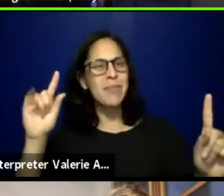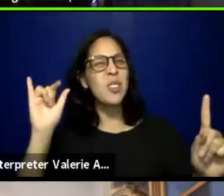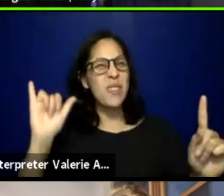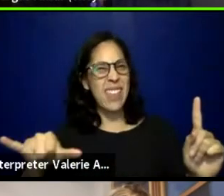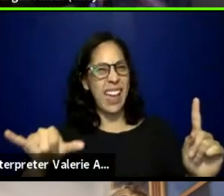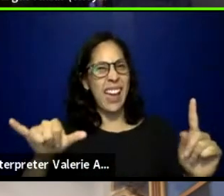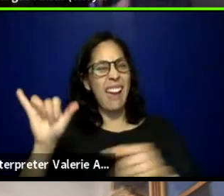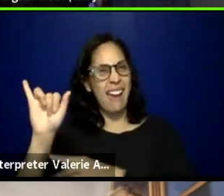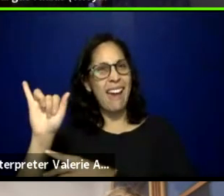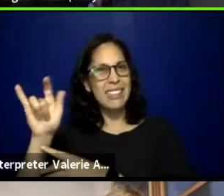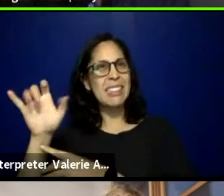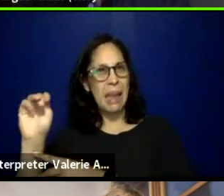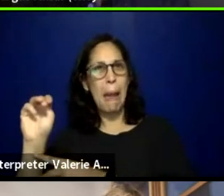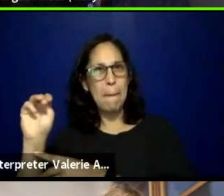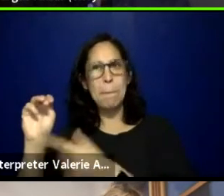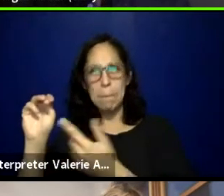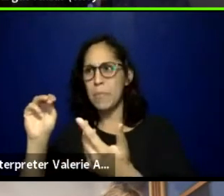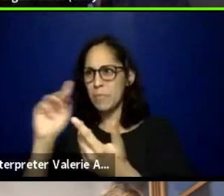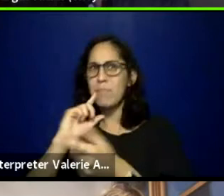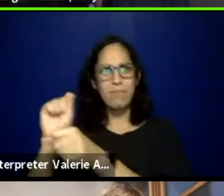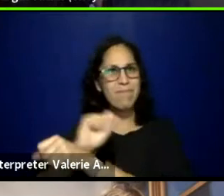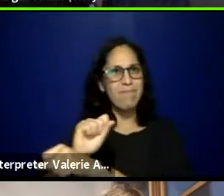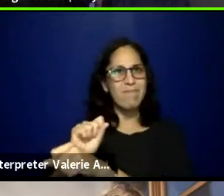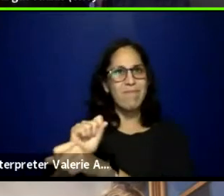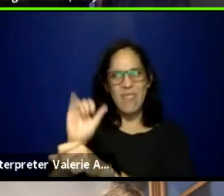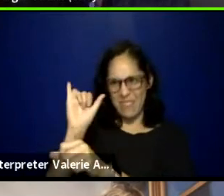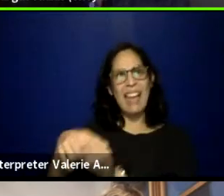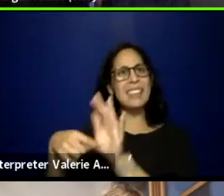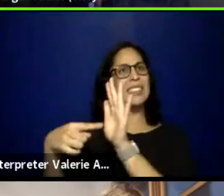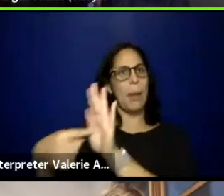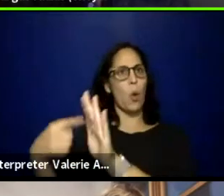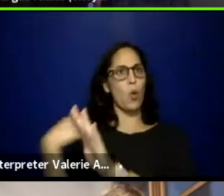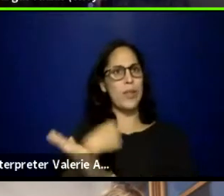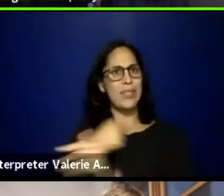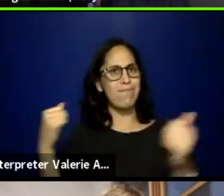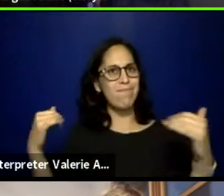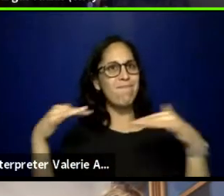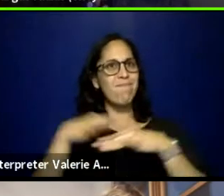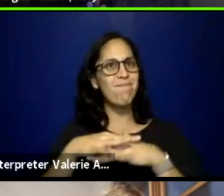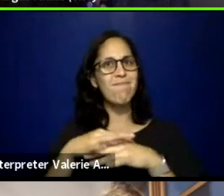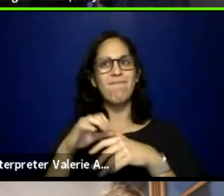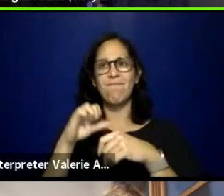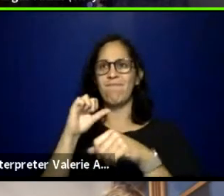when we all come together to create something, and the way I say it is we sometimes get,